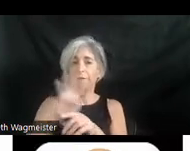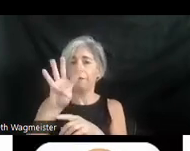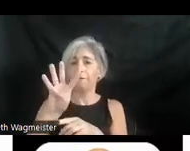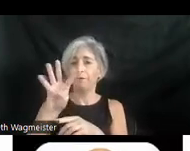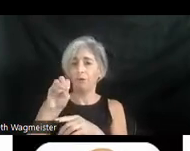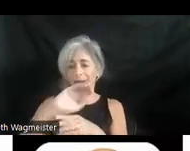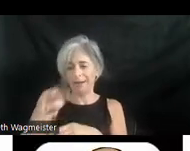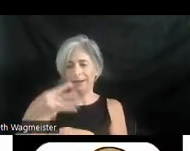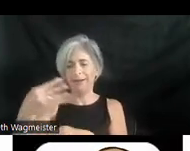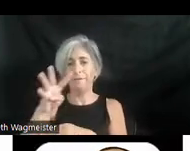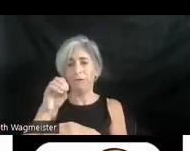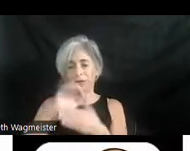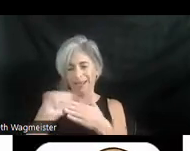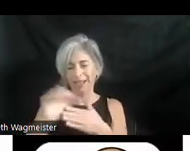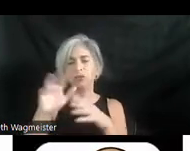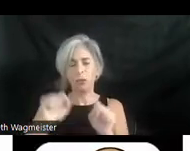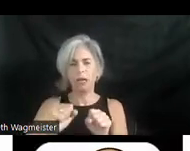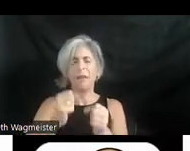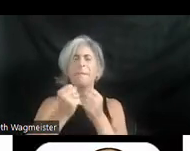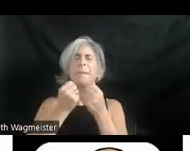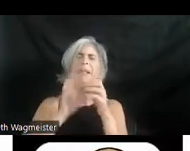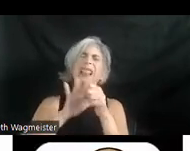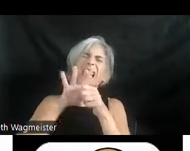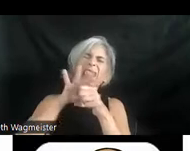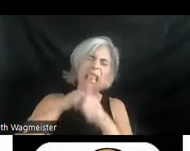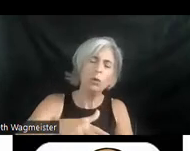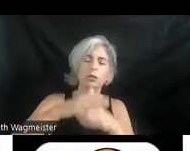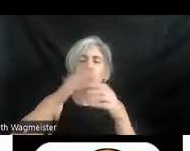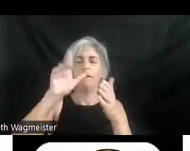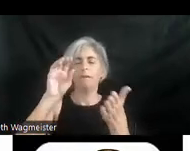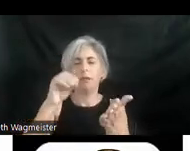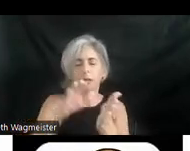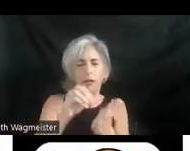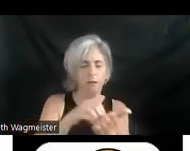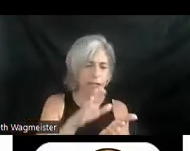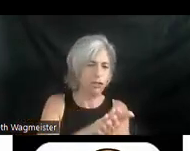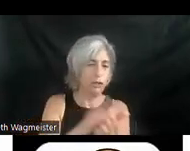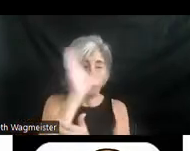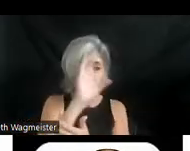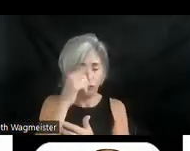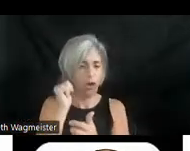loads of literature on audio description if you can search for it. I can help you with